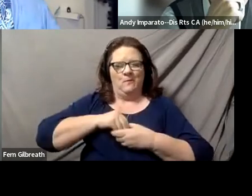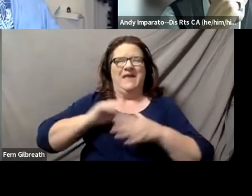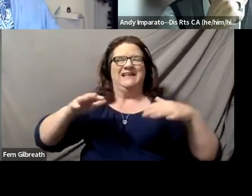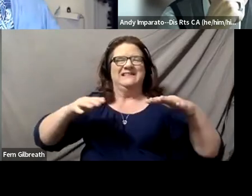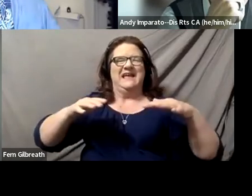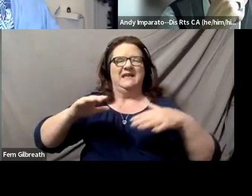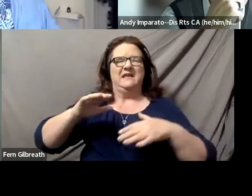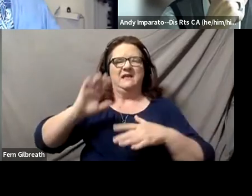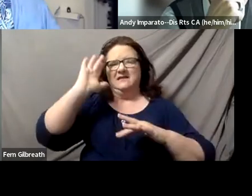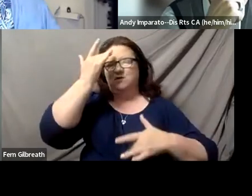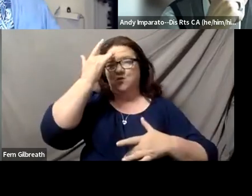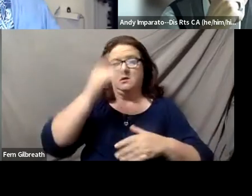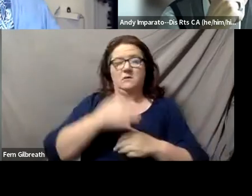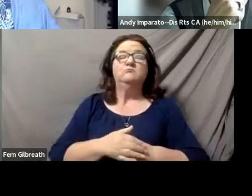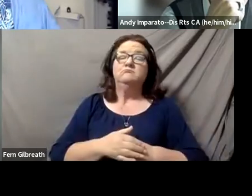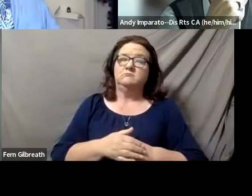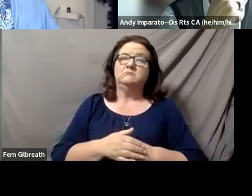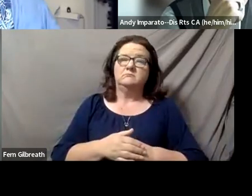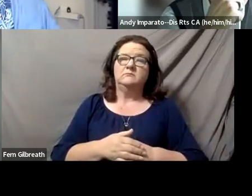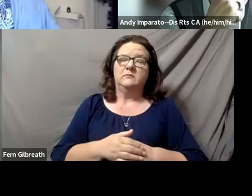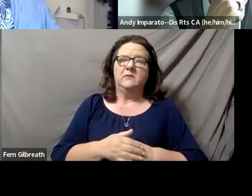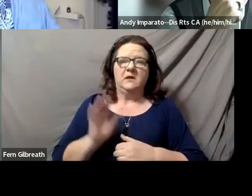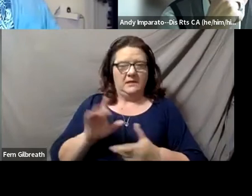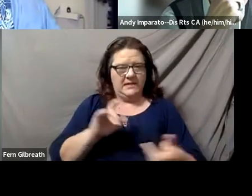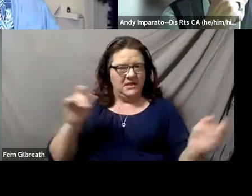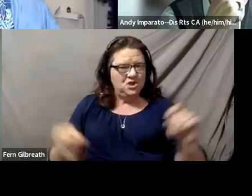which changed a lot of things for me.